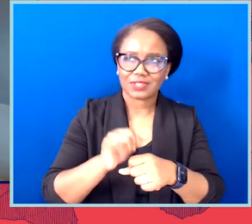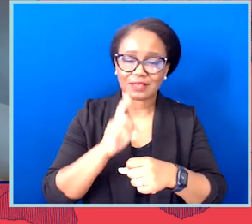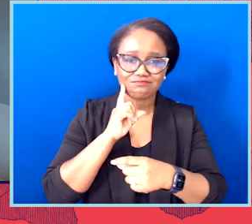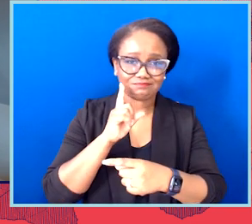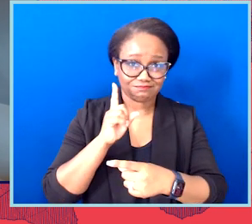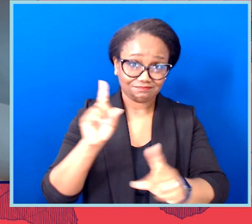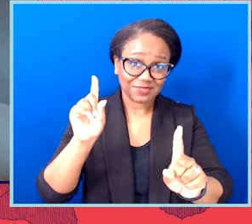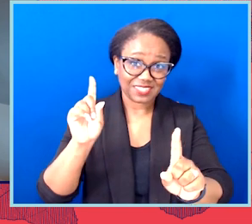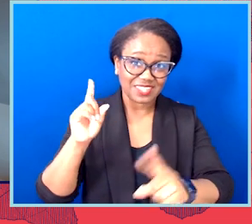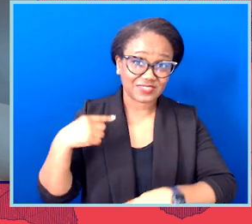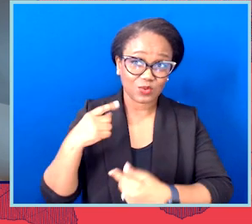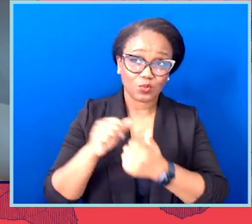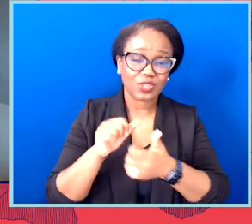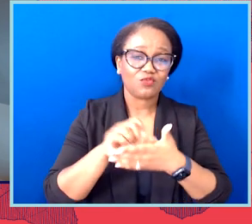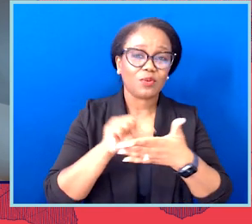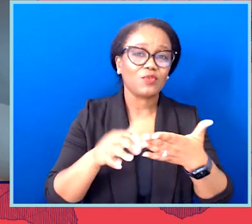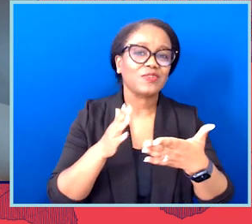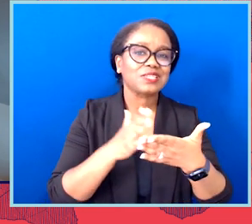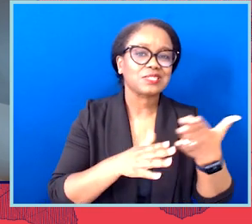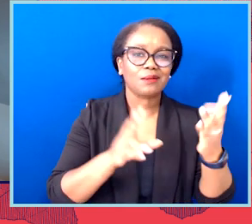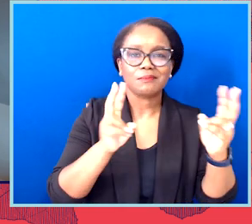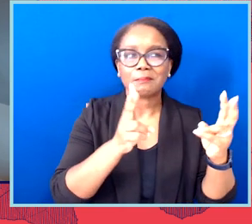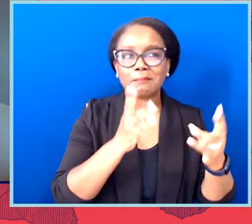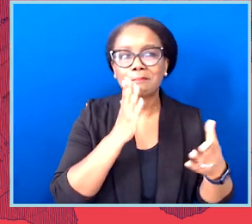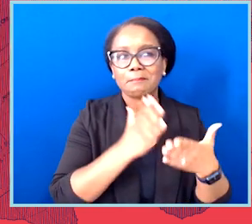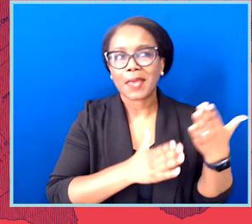in removing some particularly bad parts from the bill.